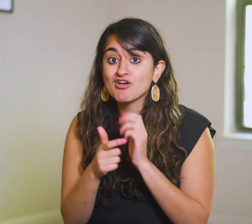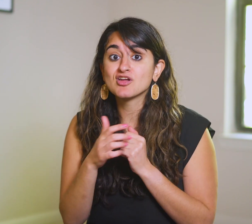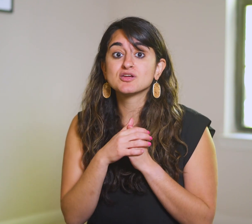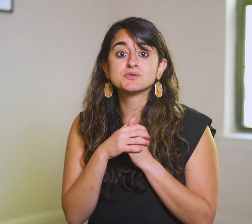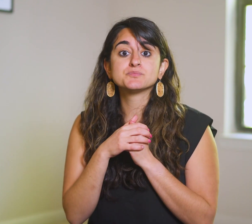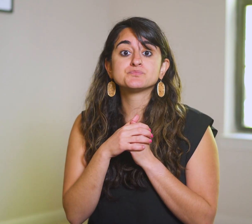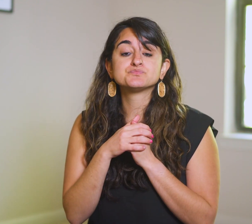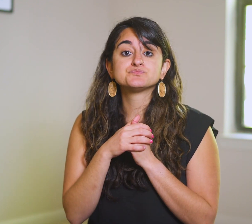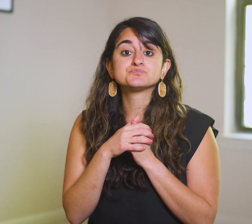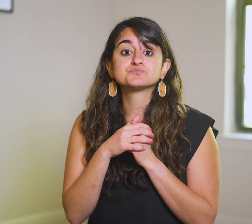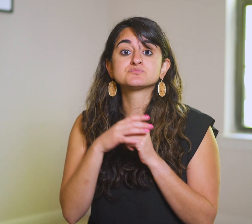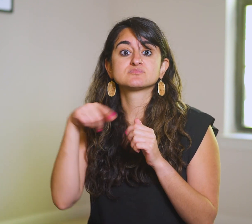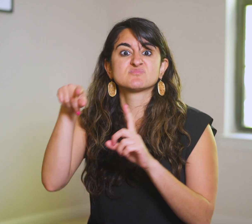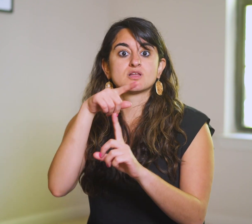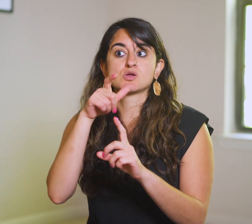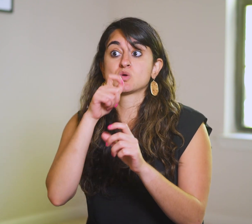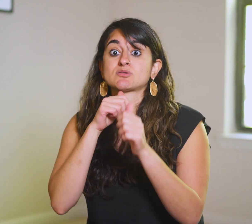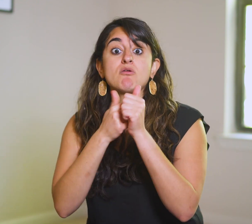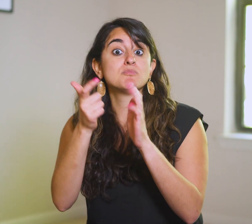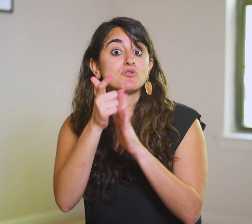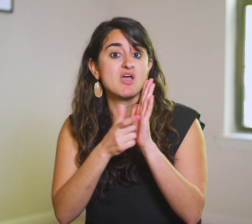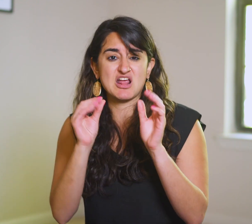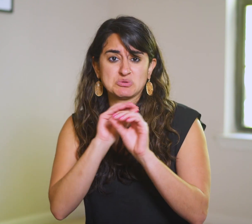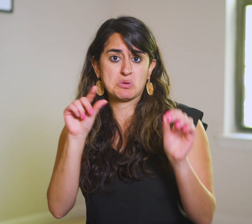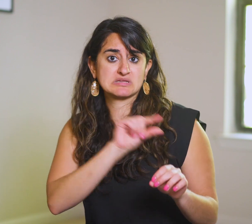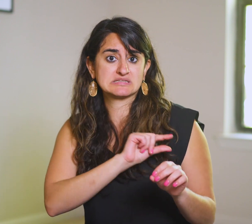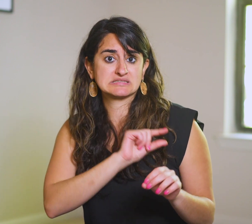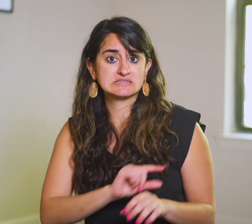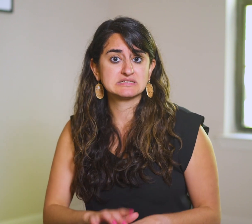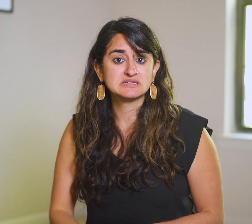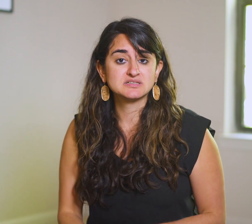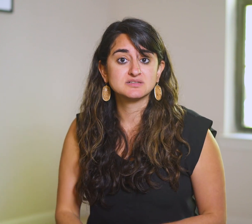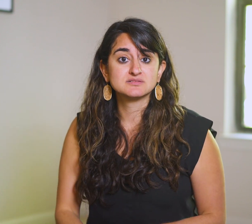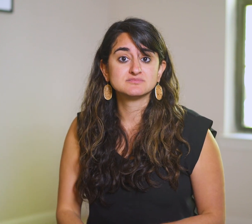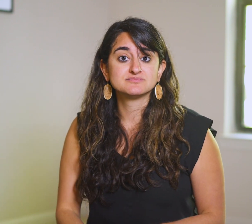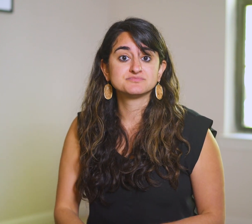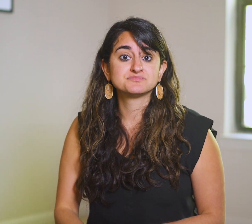yet being guiltless, He isn’t endorsing anarchy;